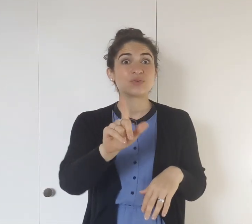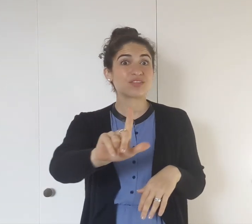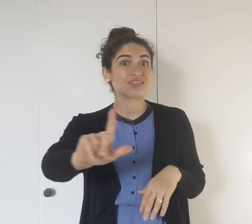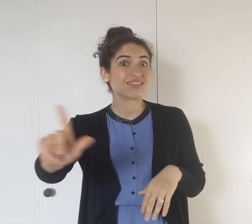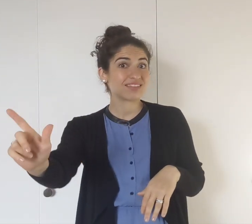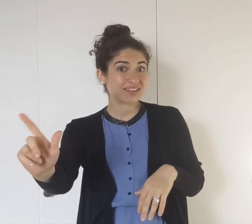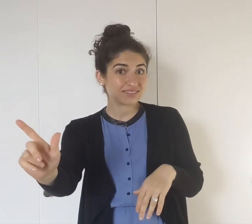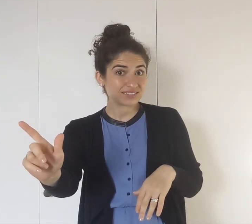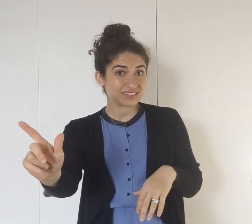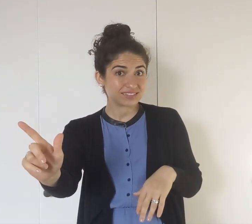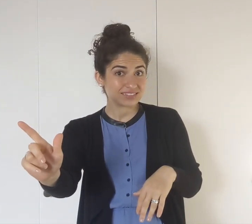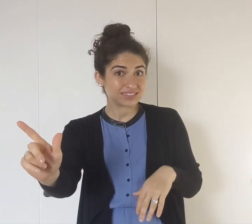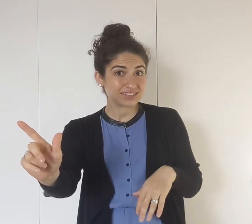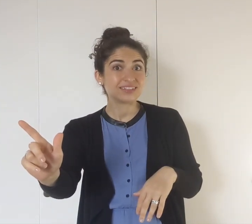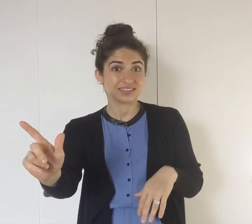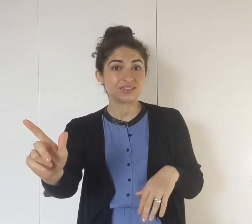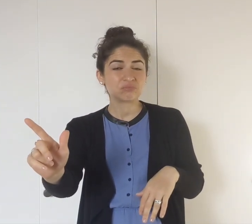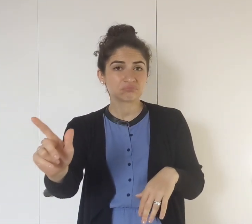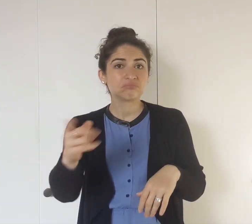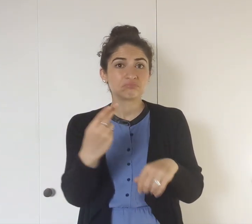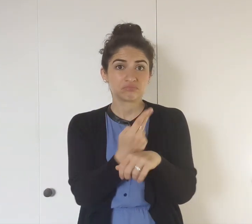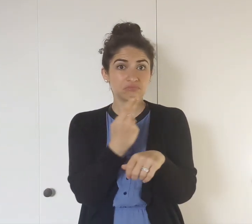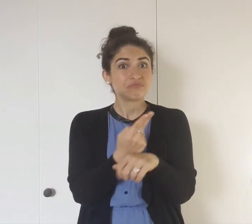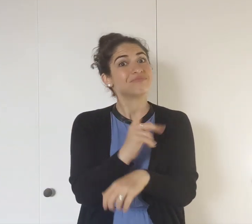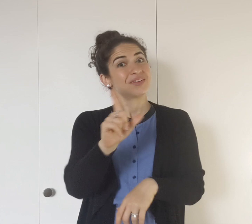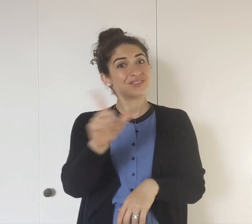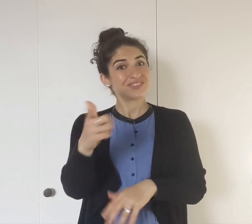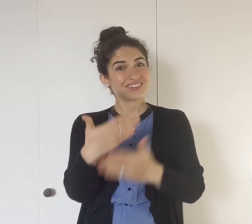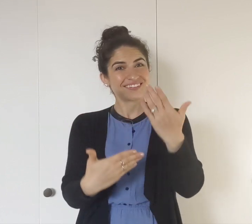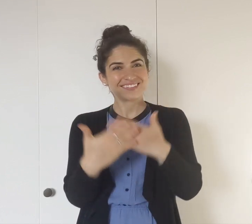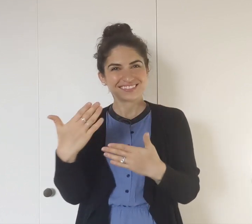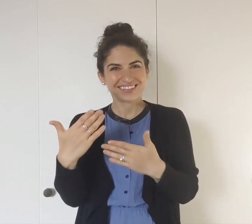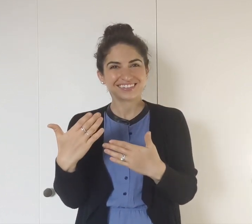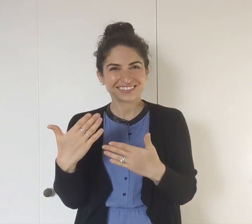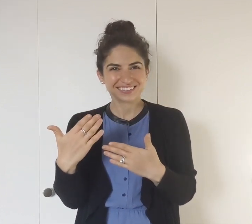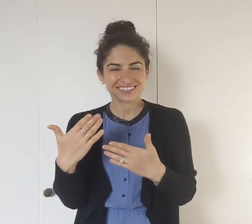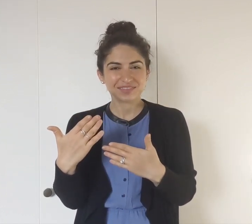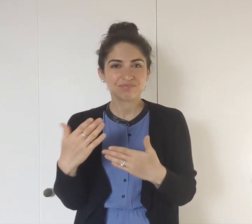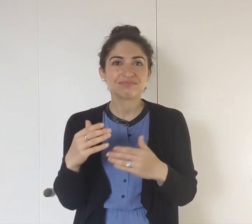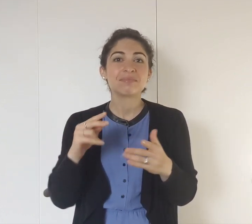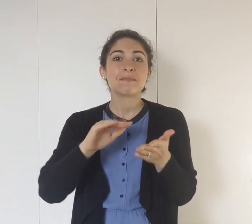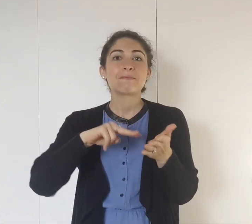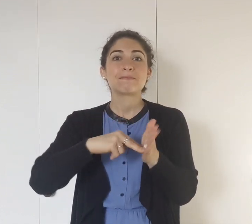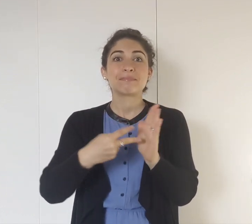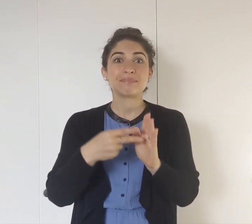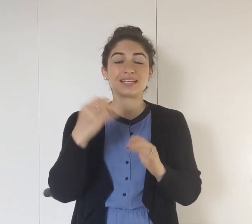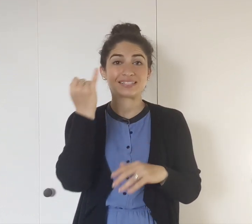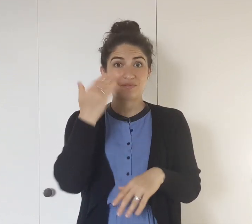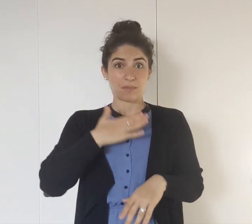If you're left-handed, use your left hand!